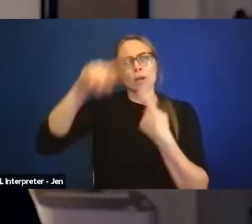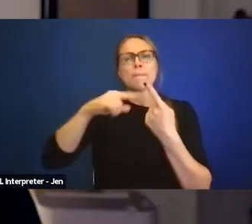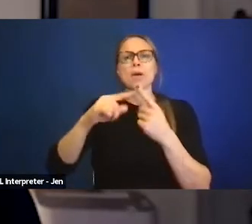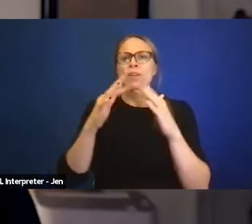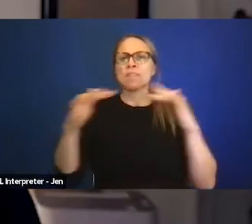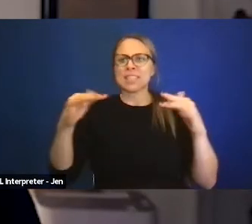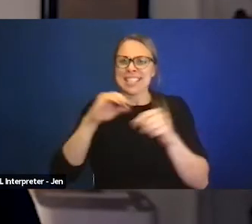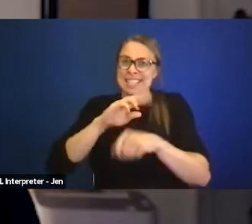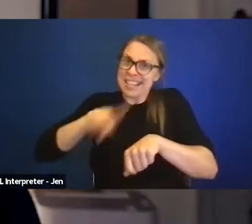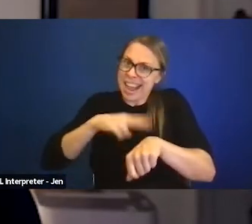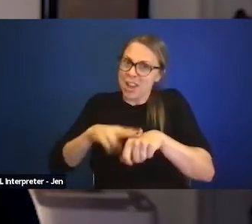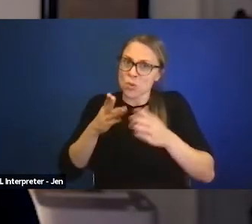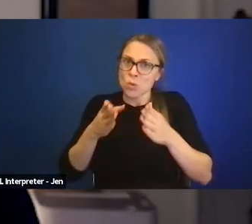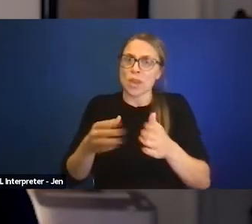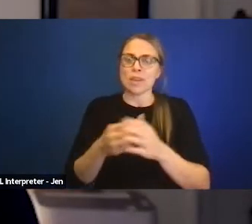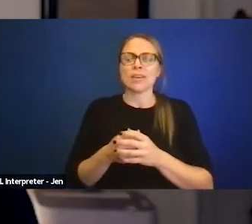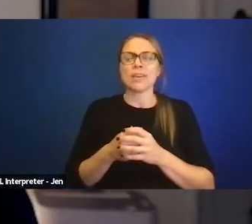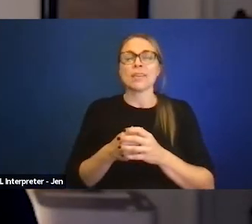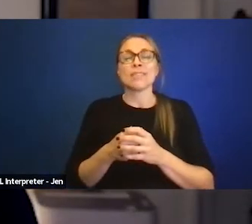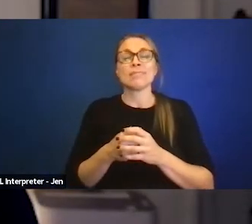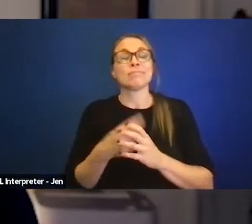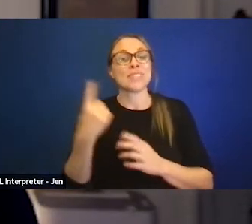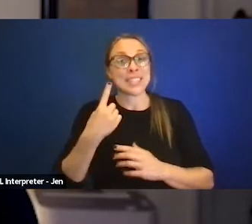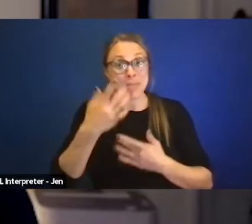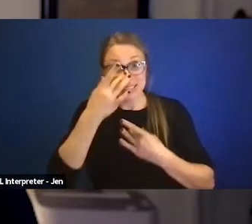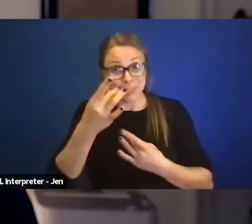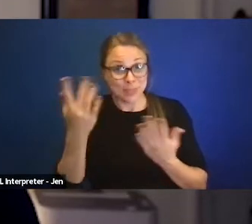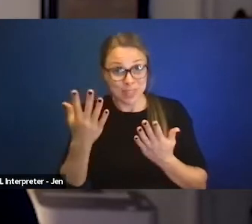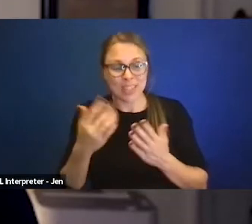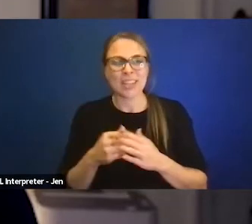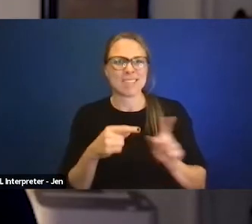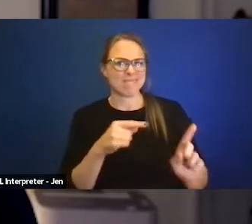And I find it very interesting that younger people, you know, eight to 12,